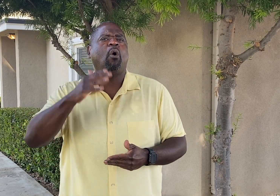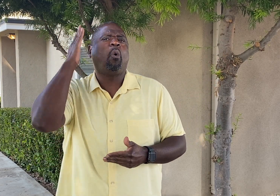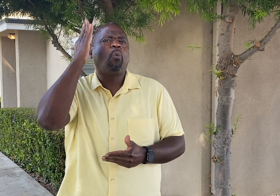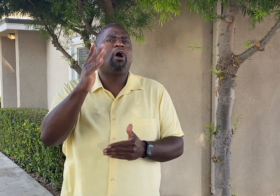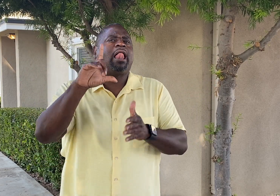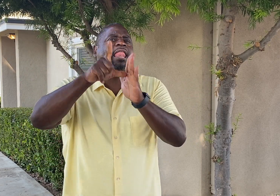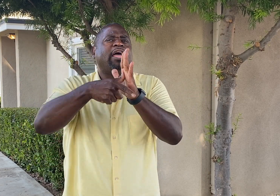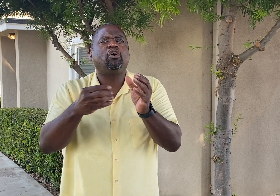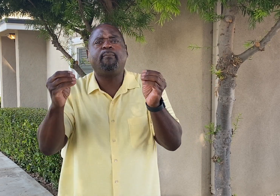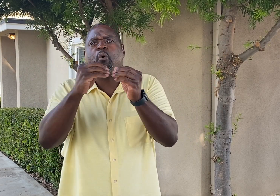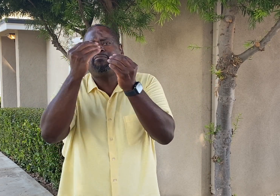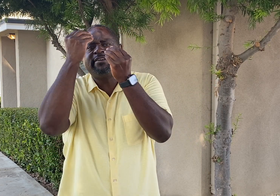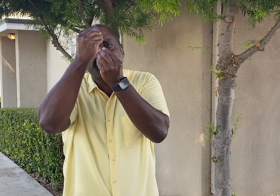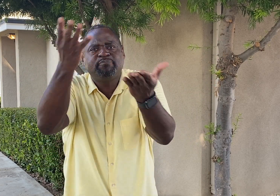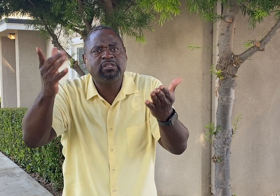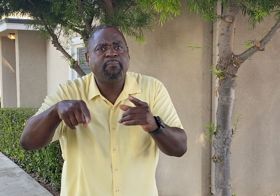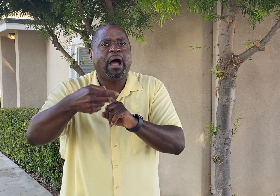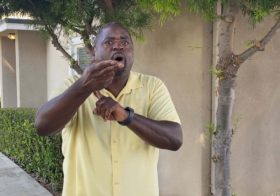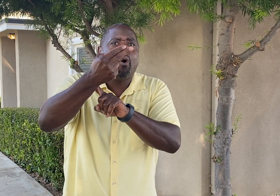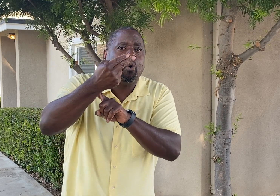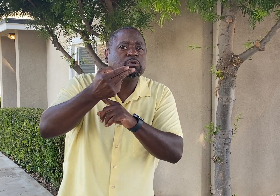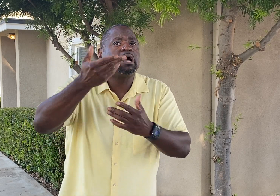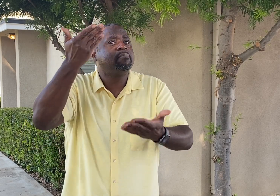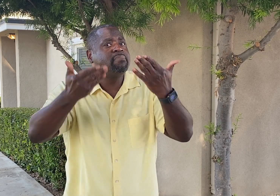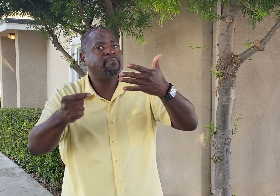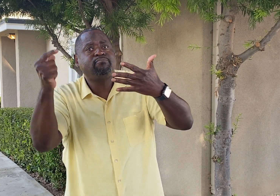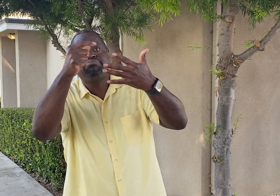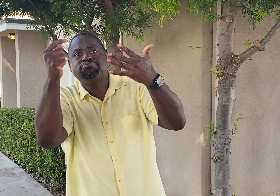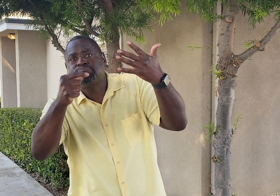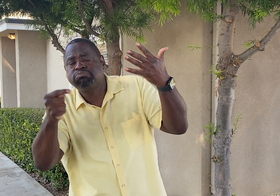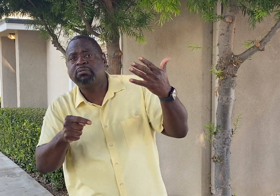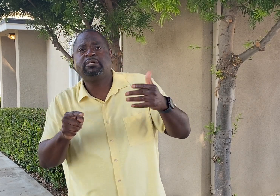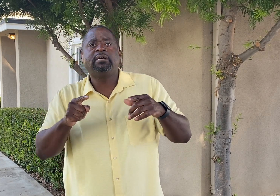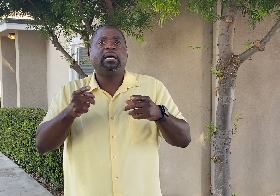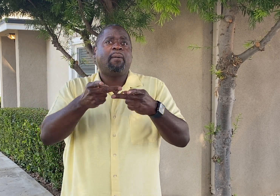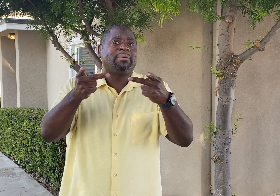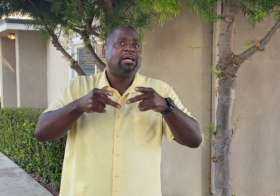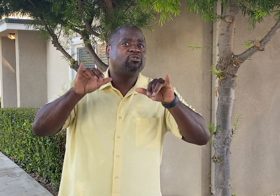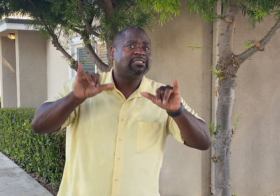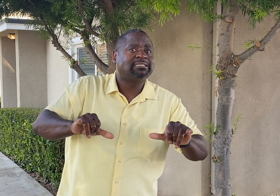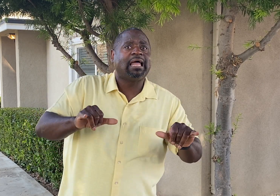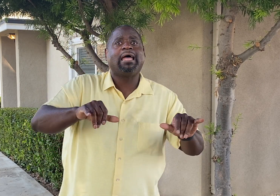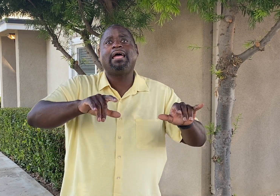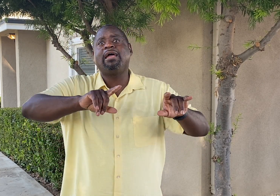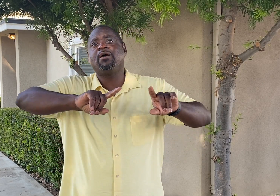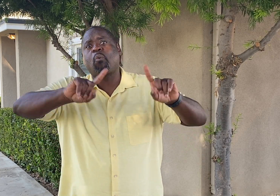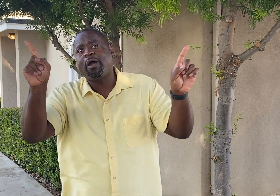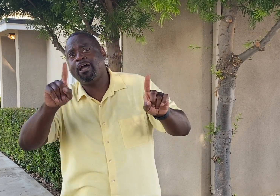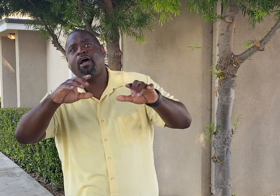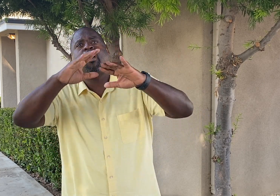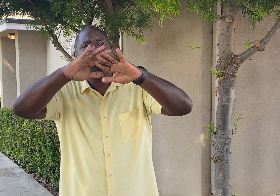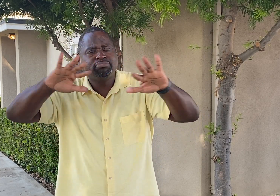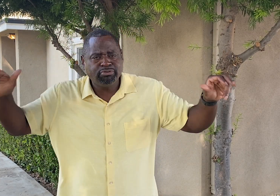We will add information later about hotel accommodations and other updates.